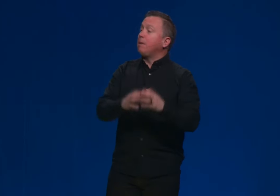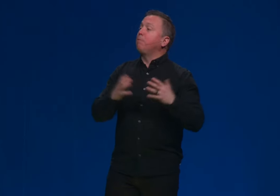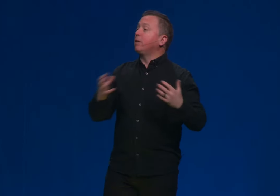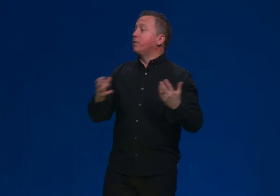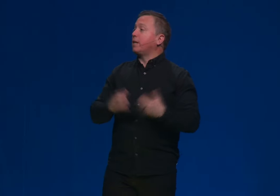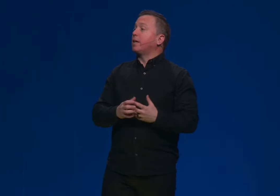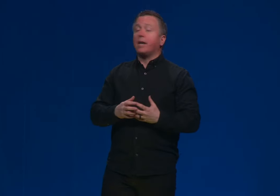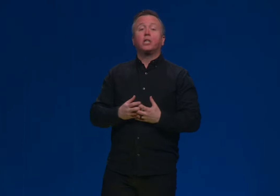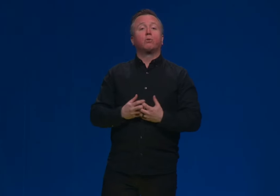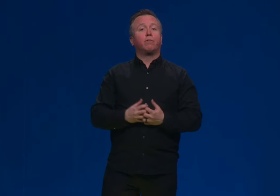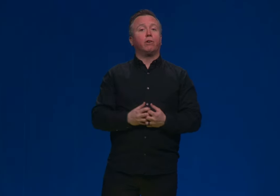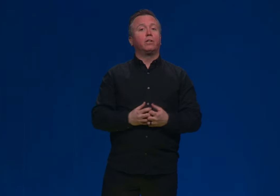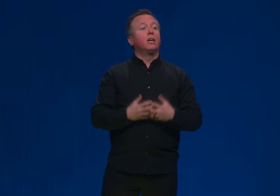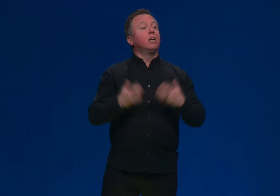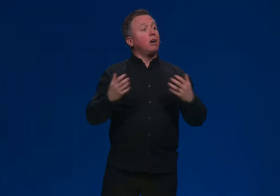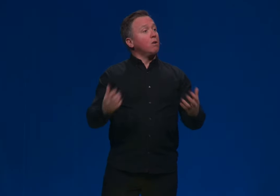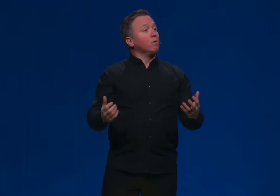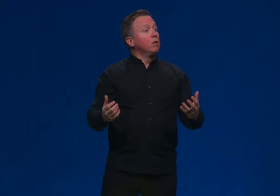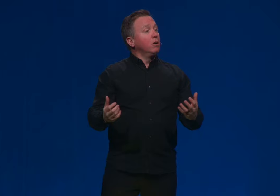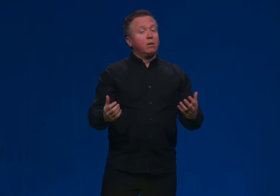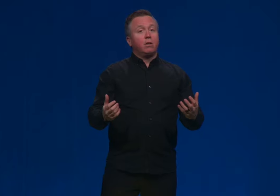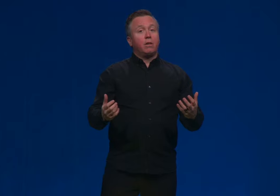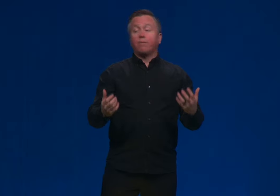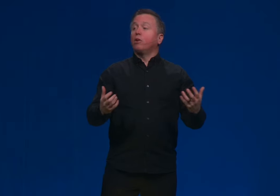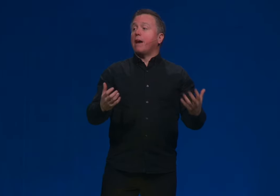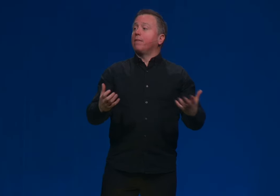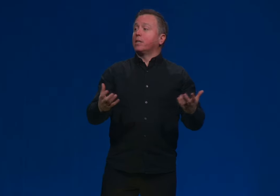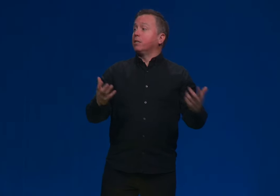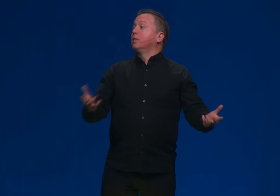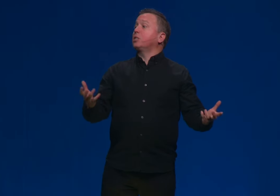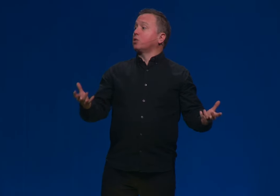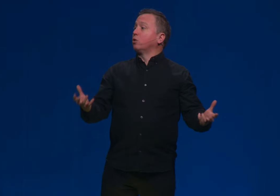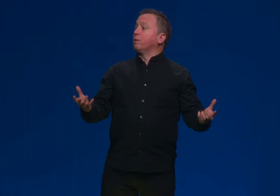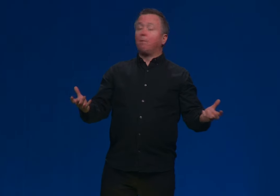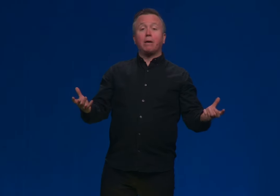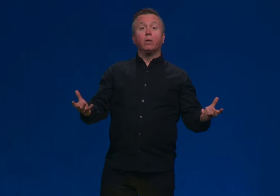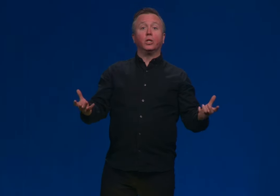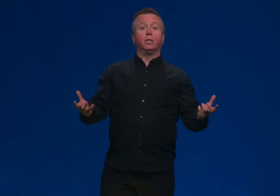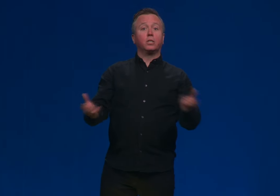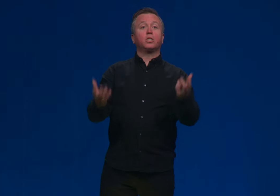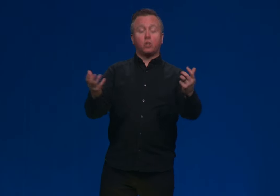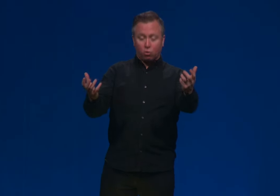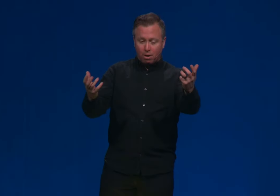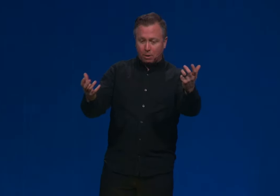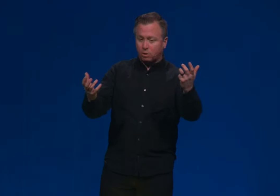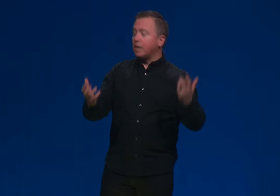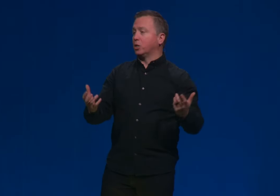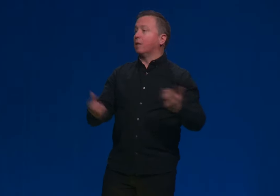People in that day and age would have heard. they would've heard that. And they said, This is a story about my origin. This is a story about creation.